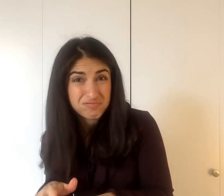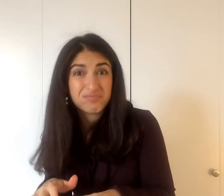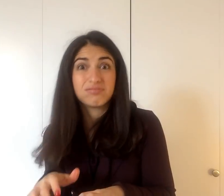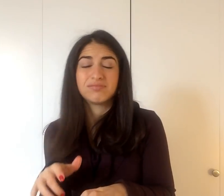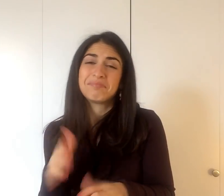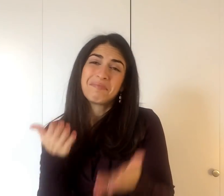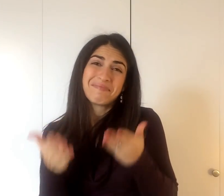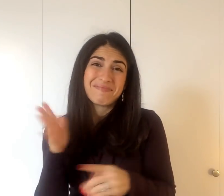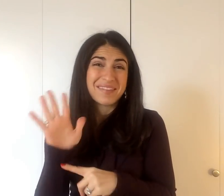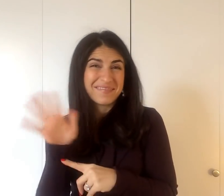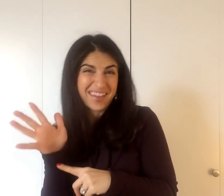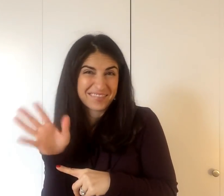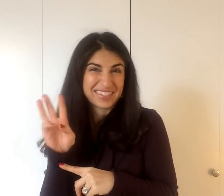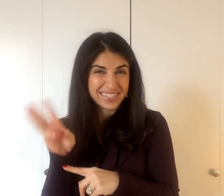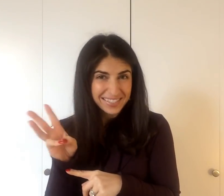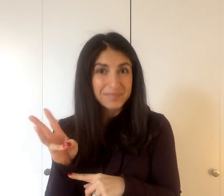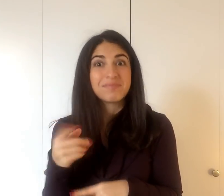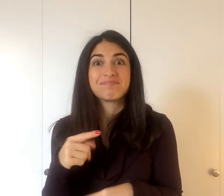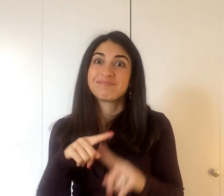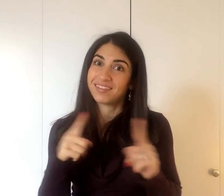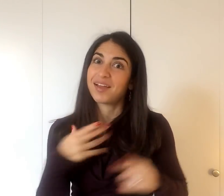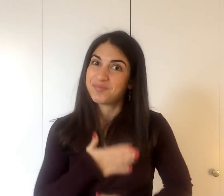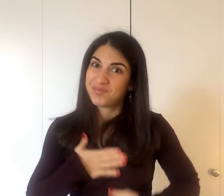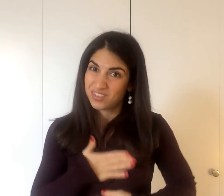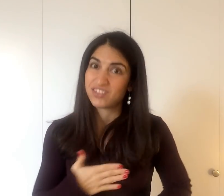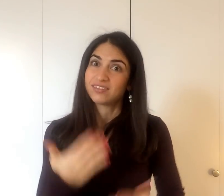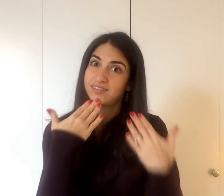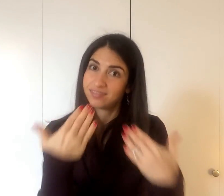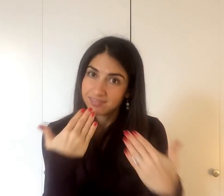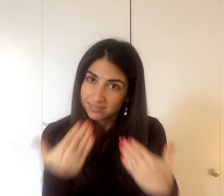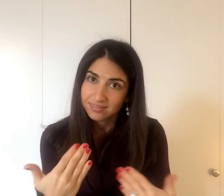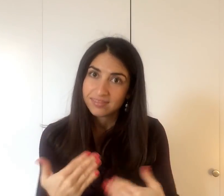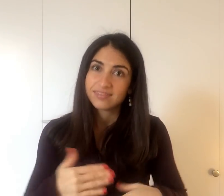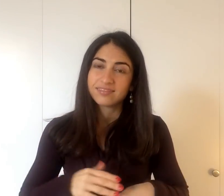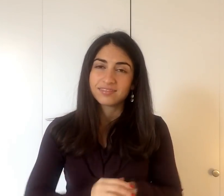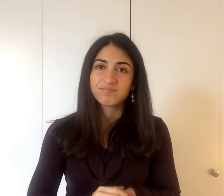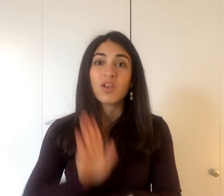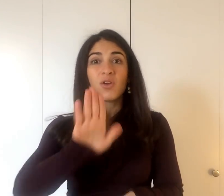type a lot, and then maybe five or six, but I REALLY appreciate it, so thank you!!